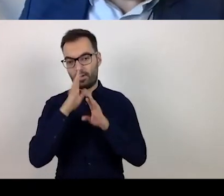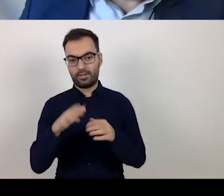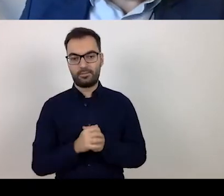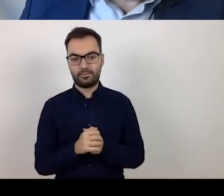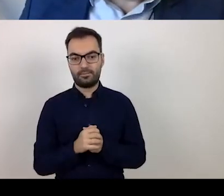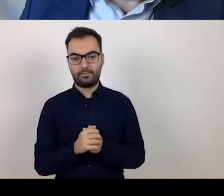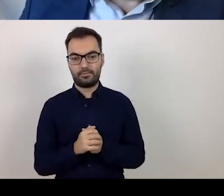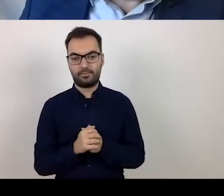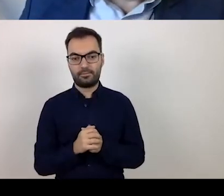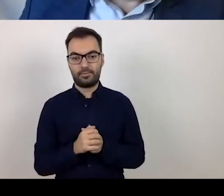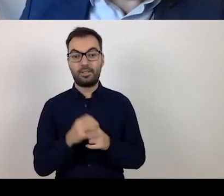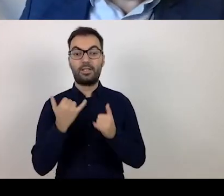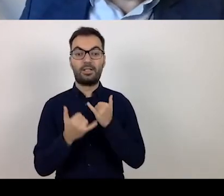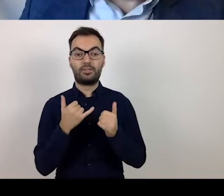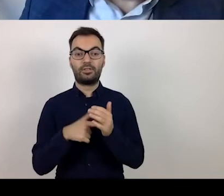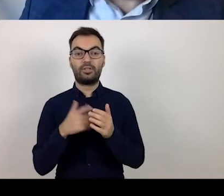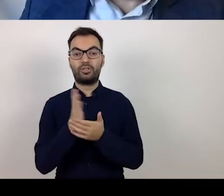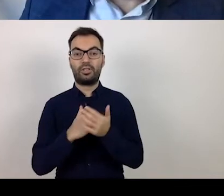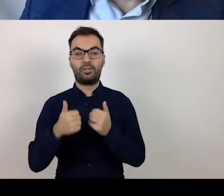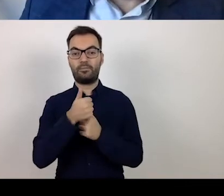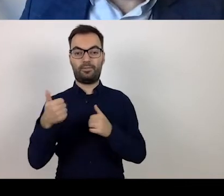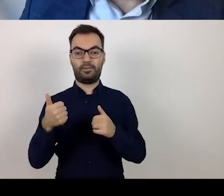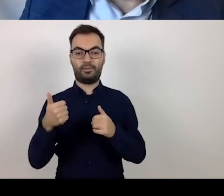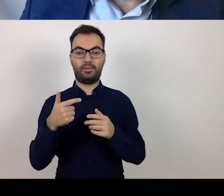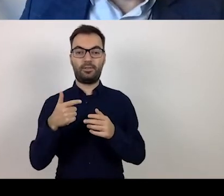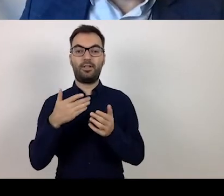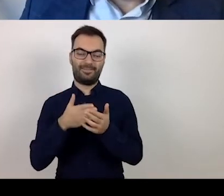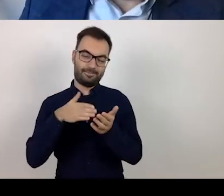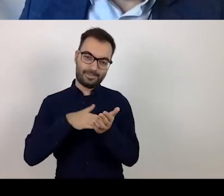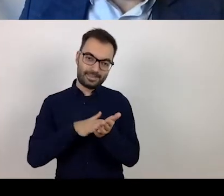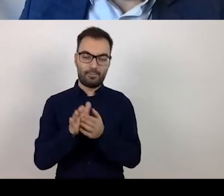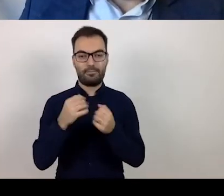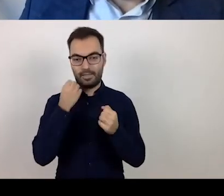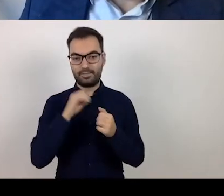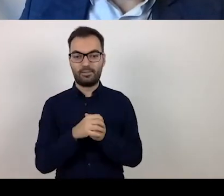If to this first part, and the first part introduces the presentation